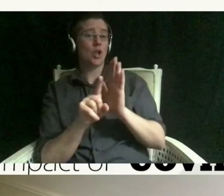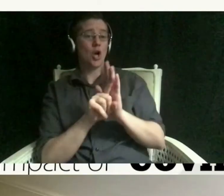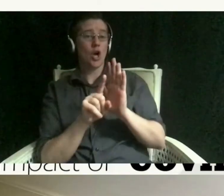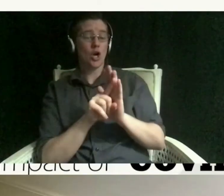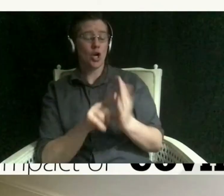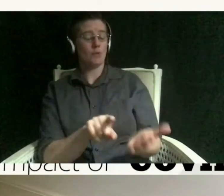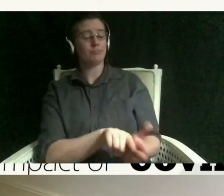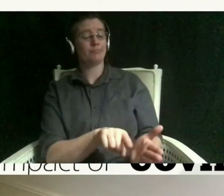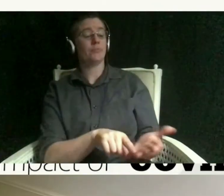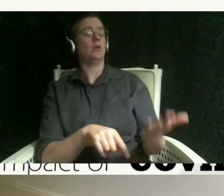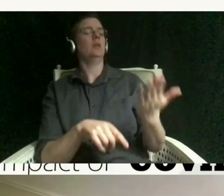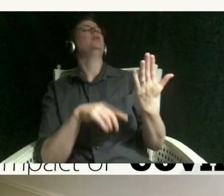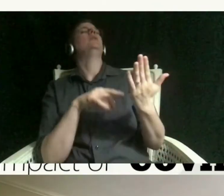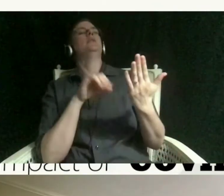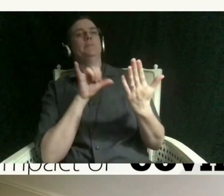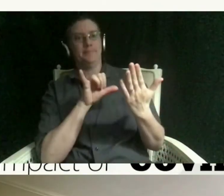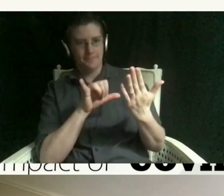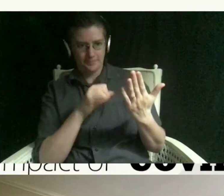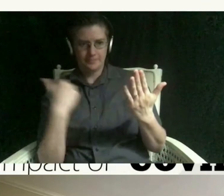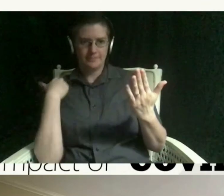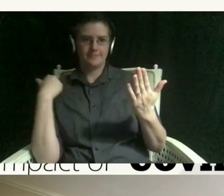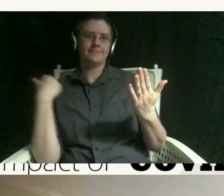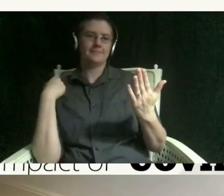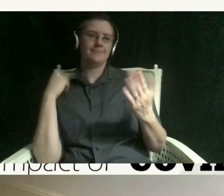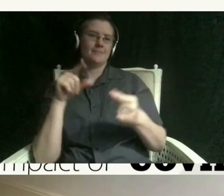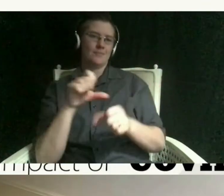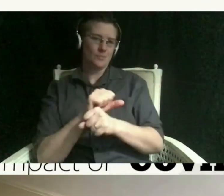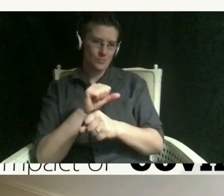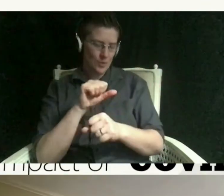it's reminding you because you're already in the habit of looking at your phone a lot